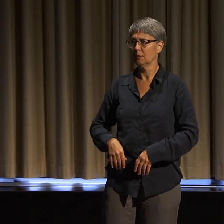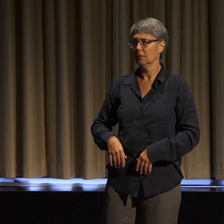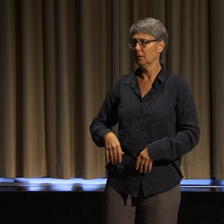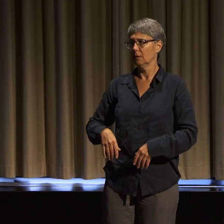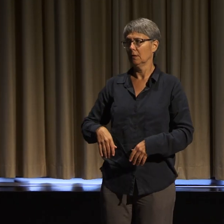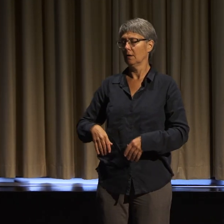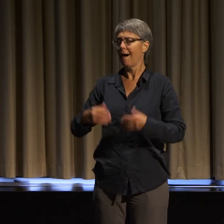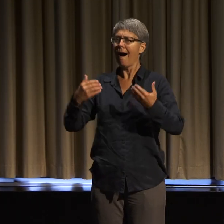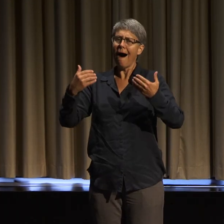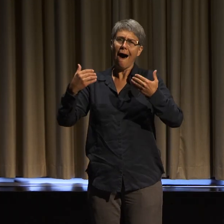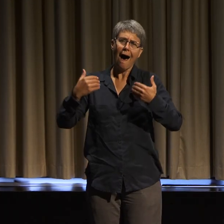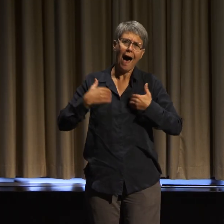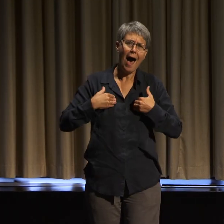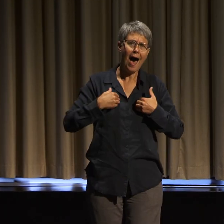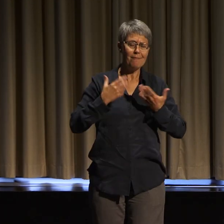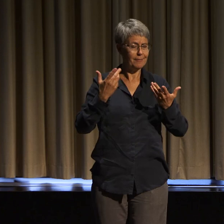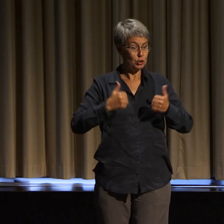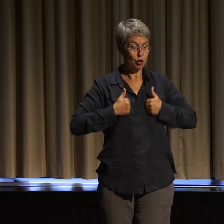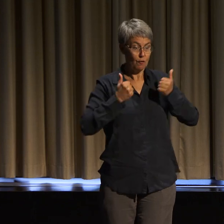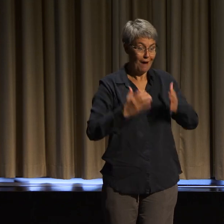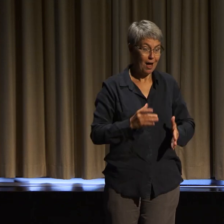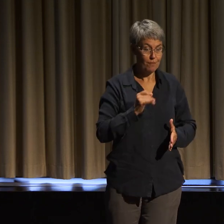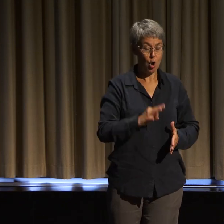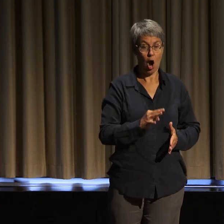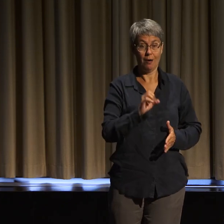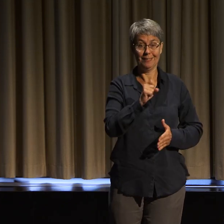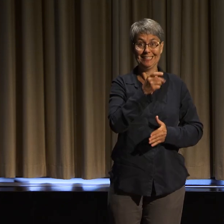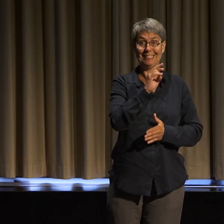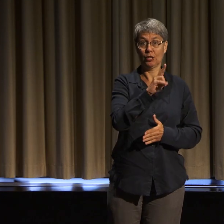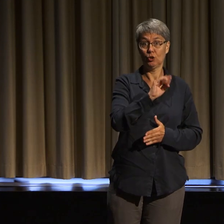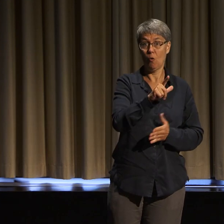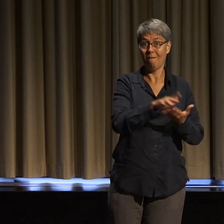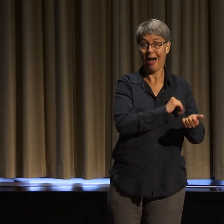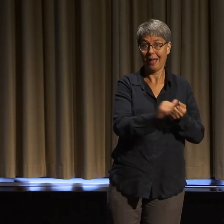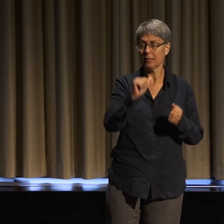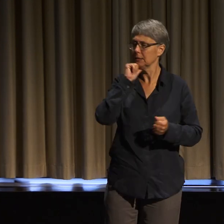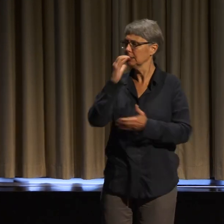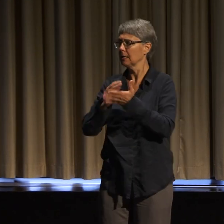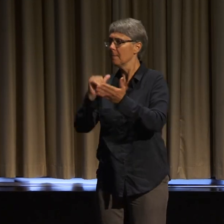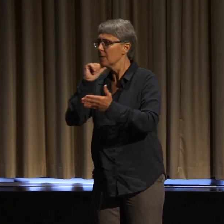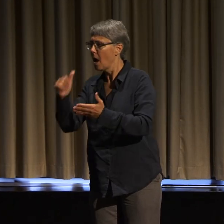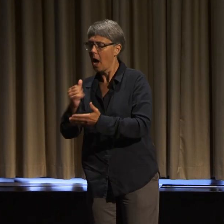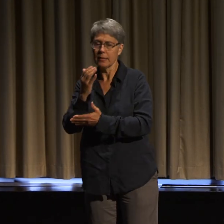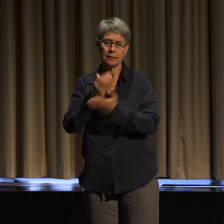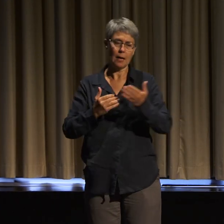Some of us are survivors of sexual violence, some of us are not. Some of us benefit from light skin privilege